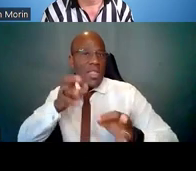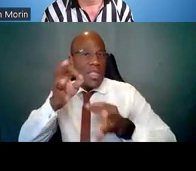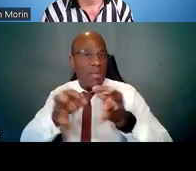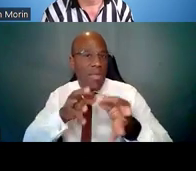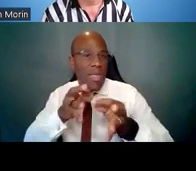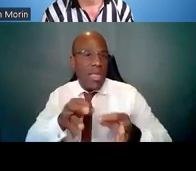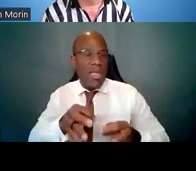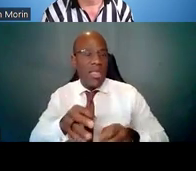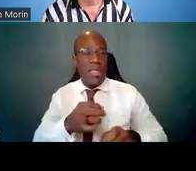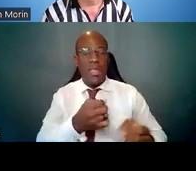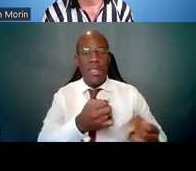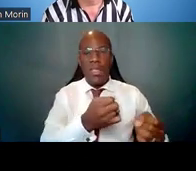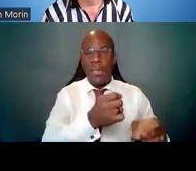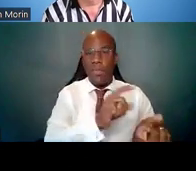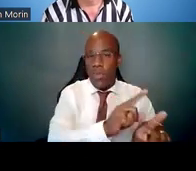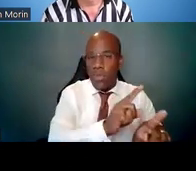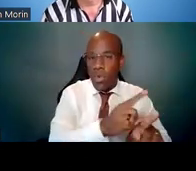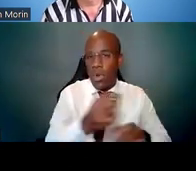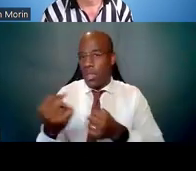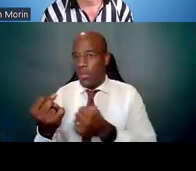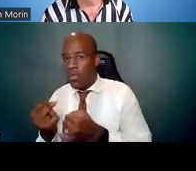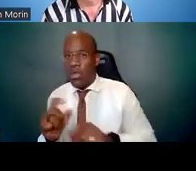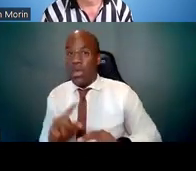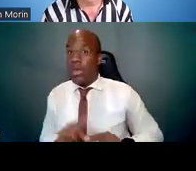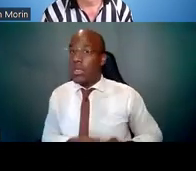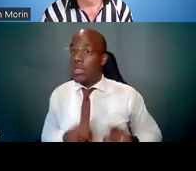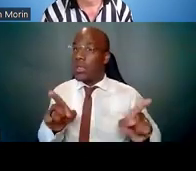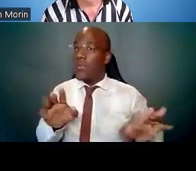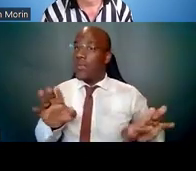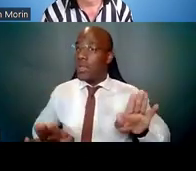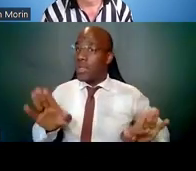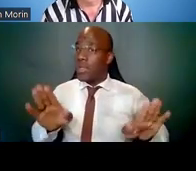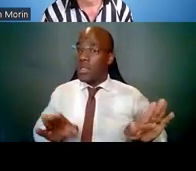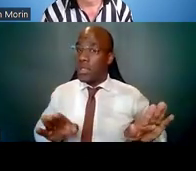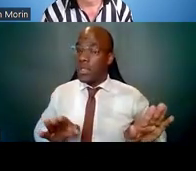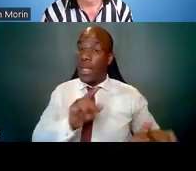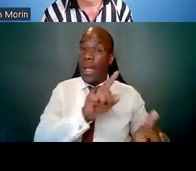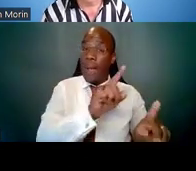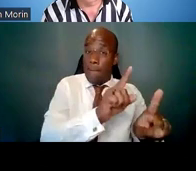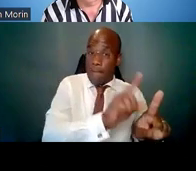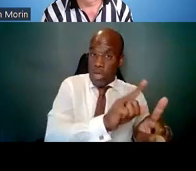Your mentors are individuals who have knowledge about your field,